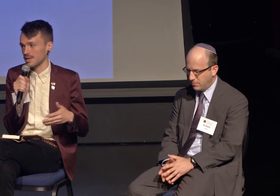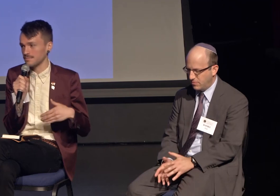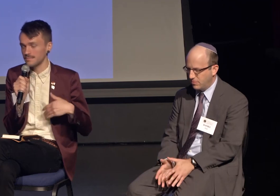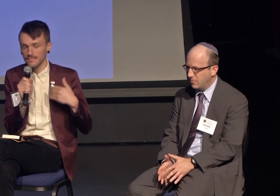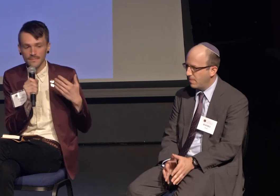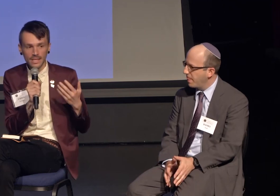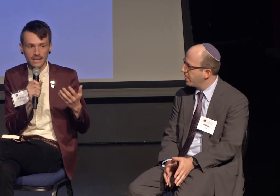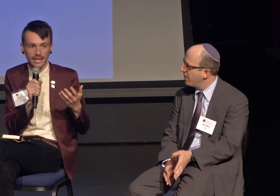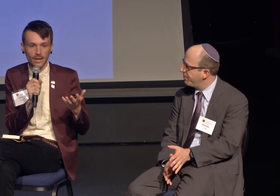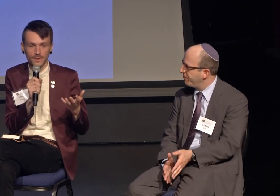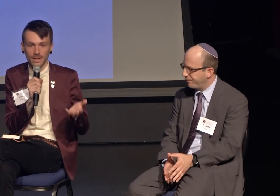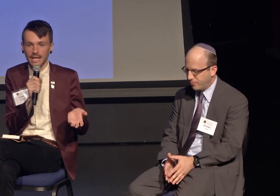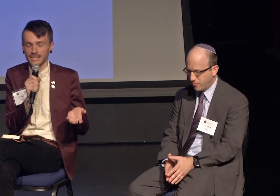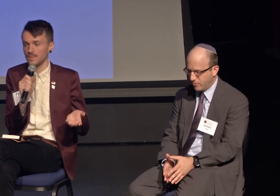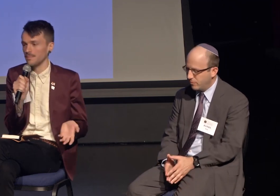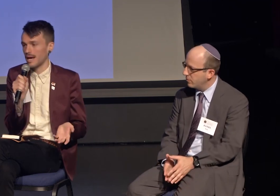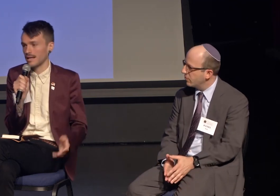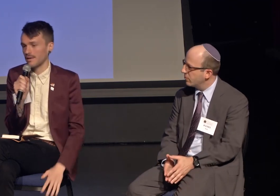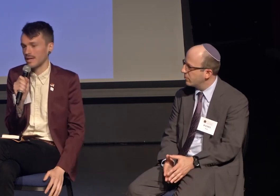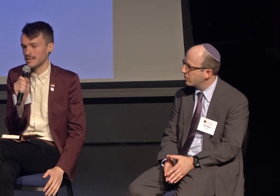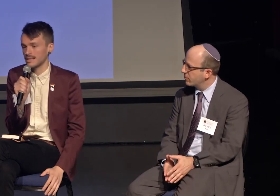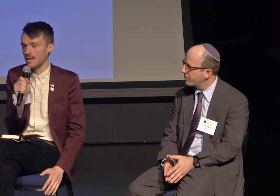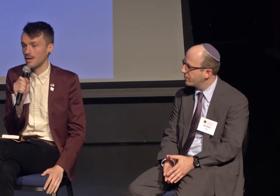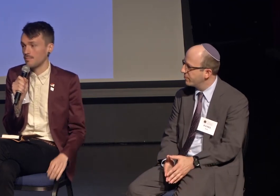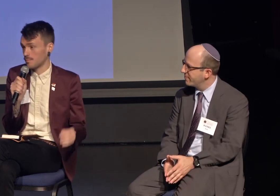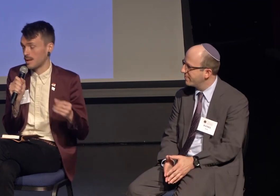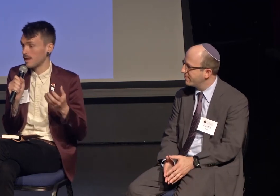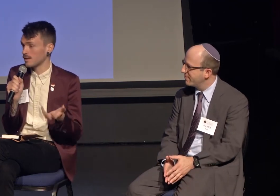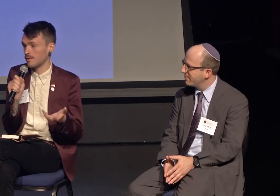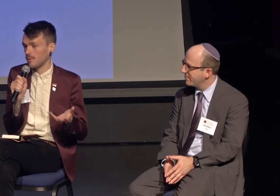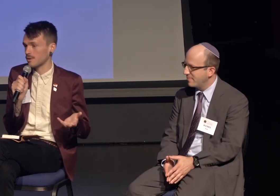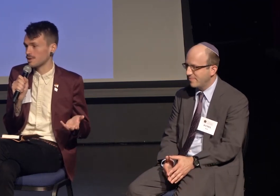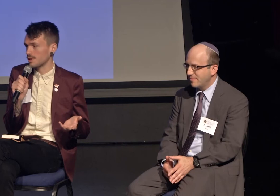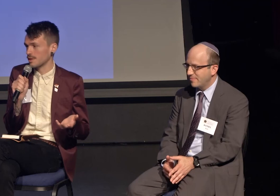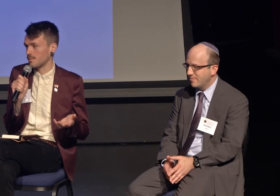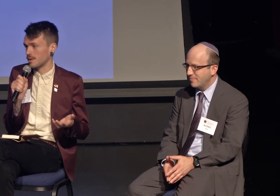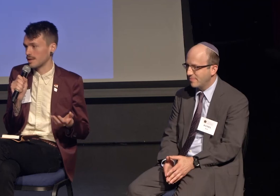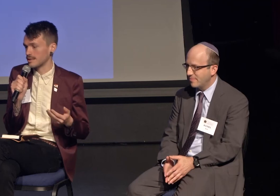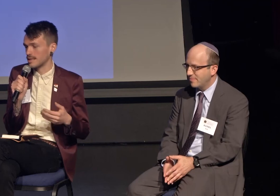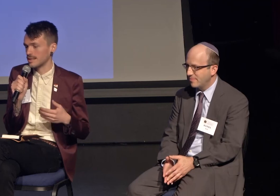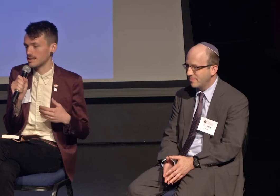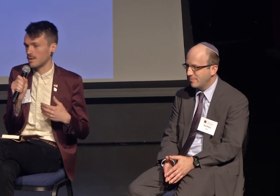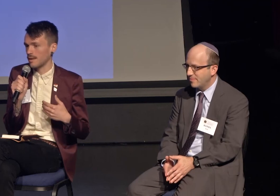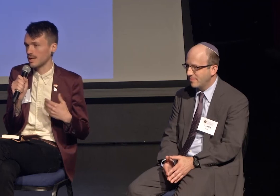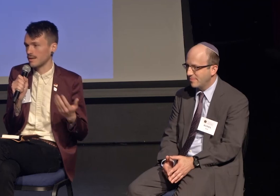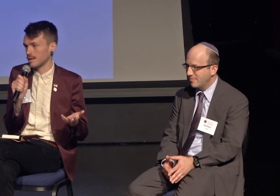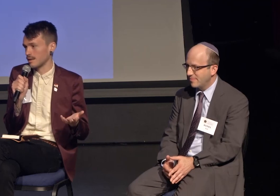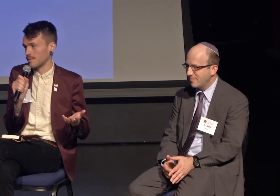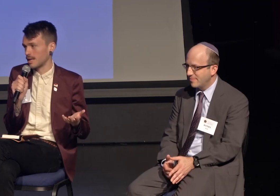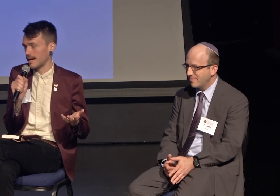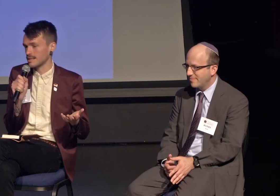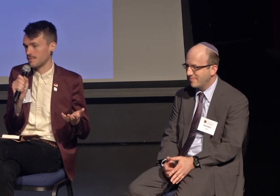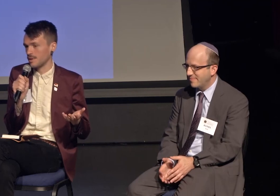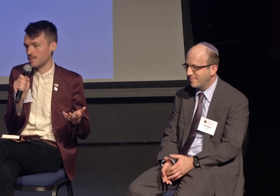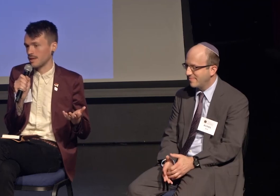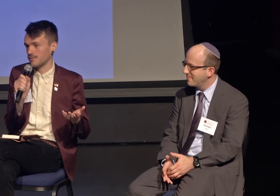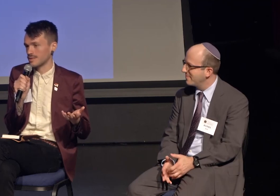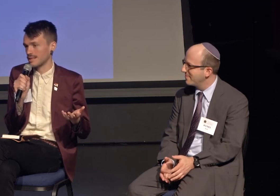that helped organize meal packing events, primarily for Christian communities and so, I went out on a limb and asked if he'd be interested